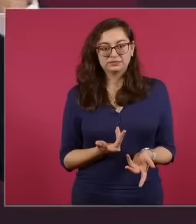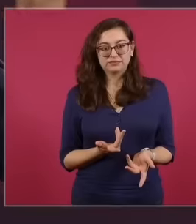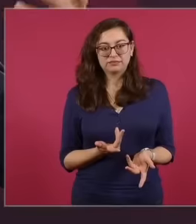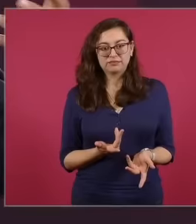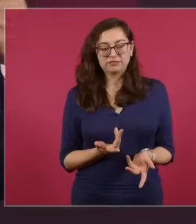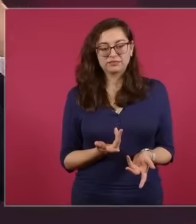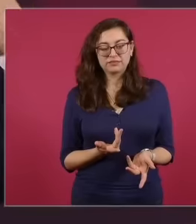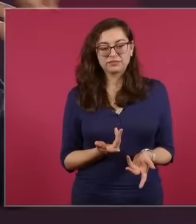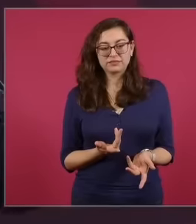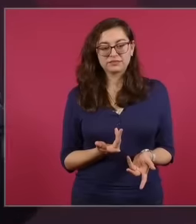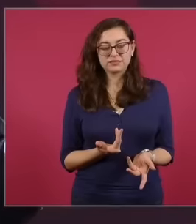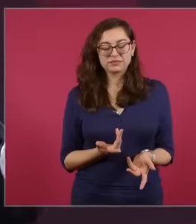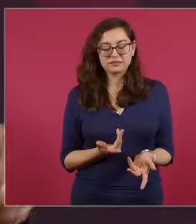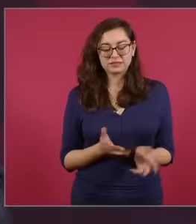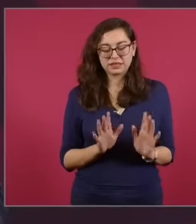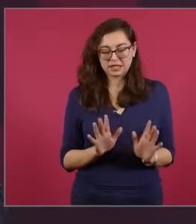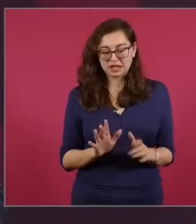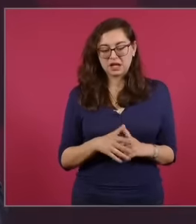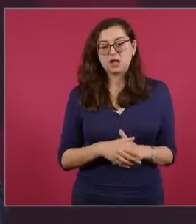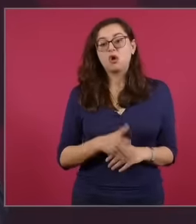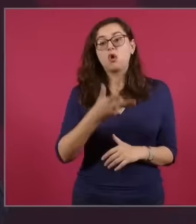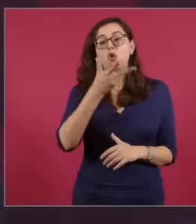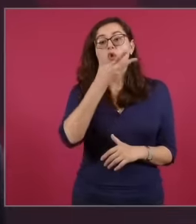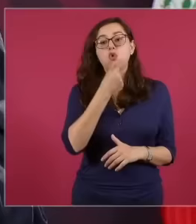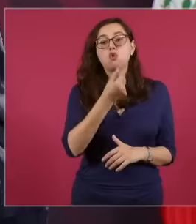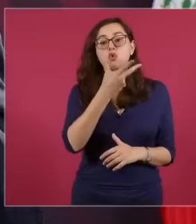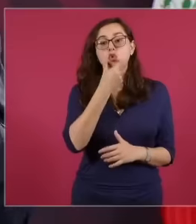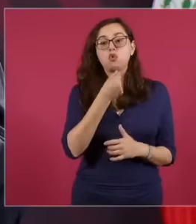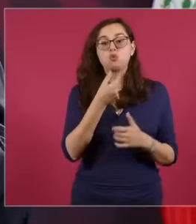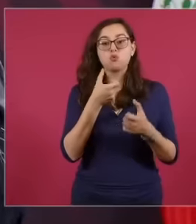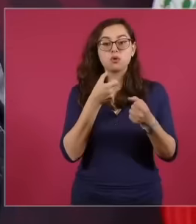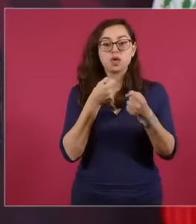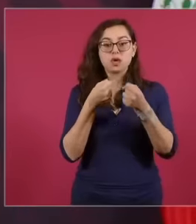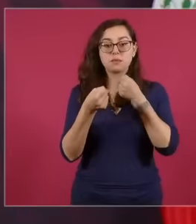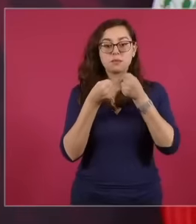me about